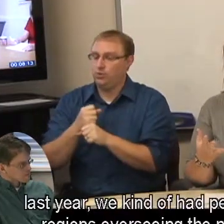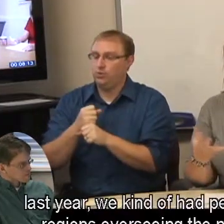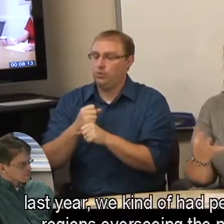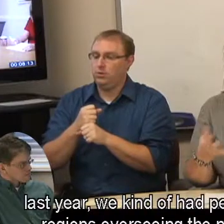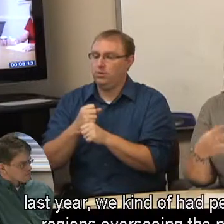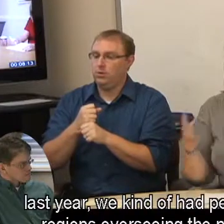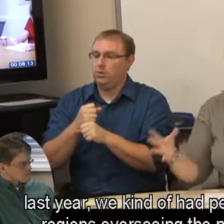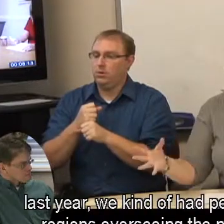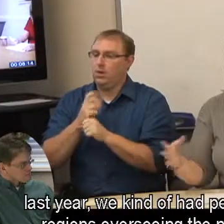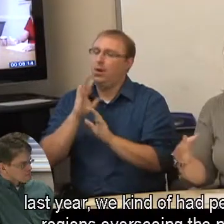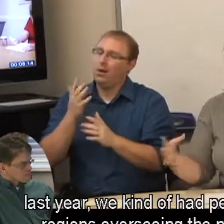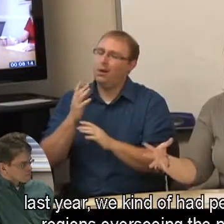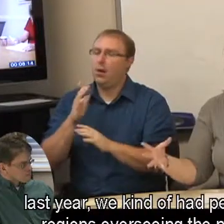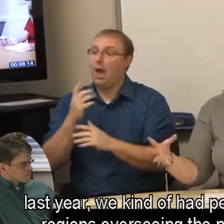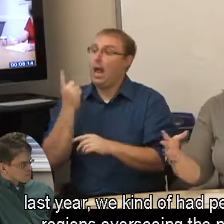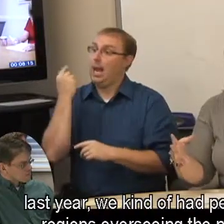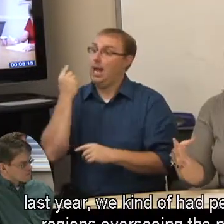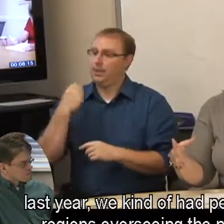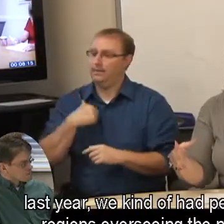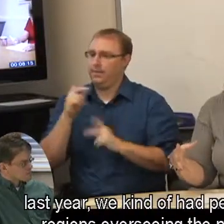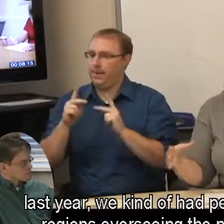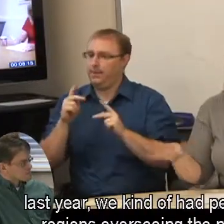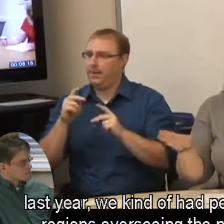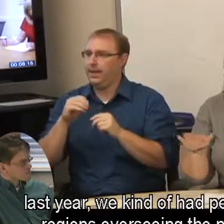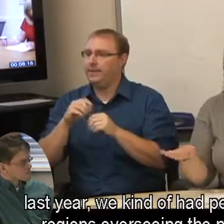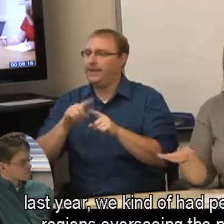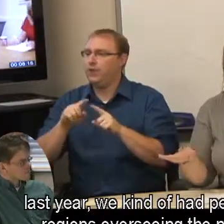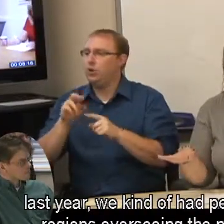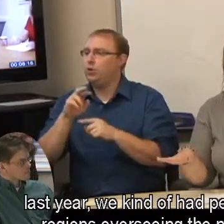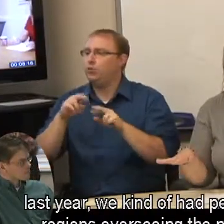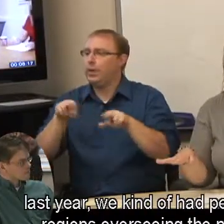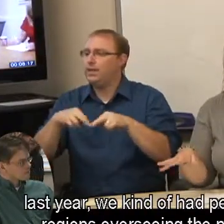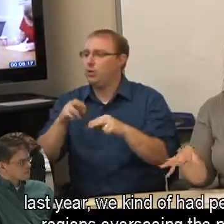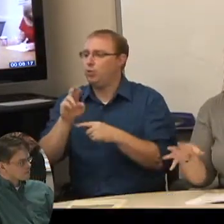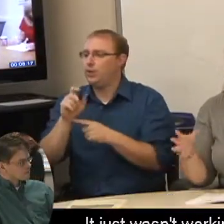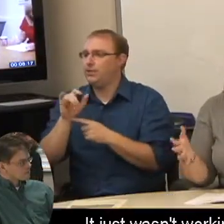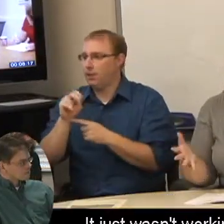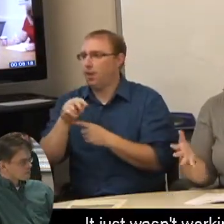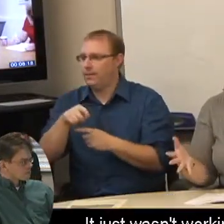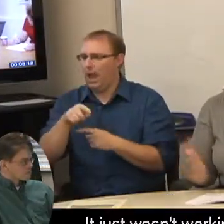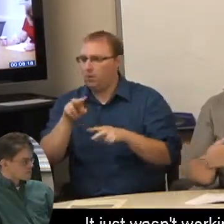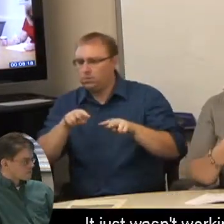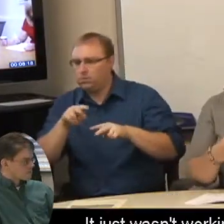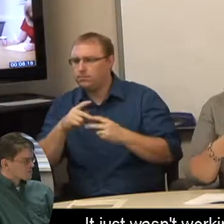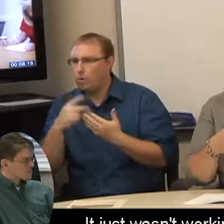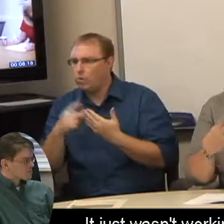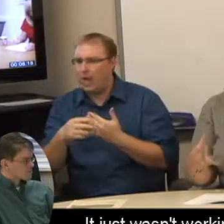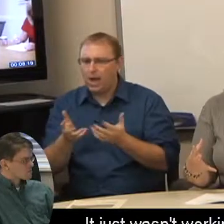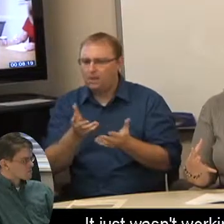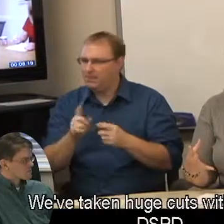last year, we kind of had people in the regions overseeing the program. It just wasn't working.